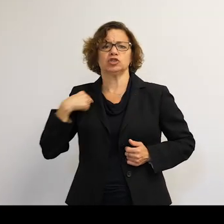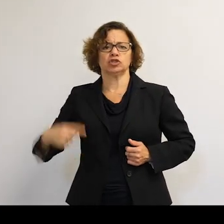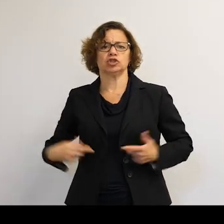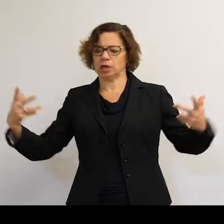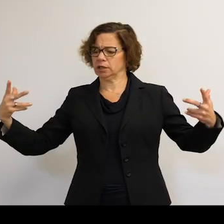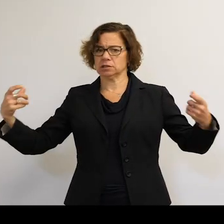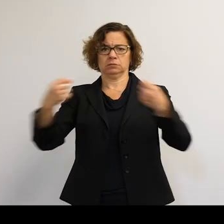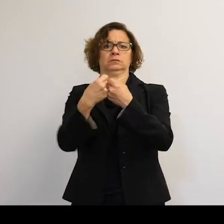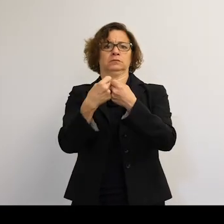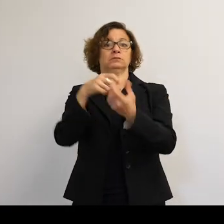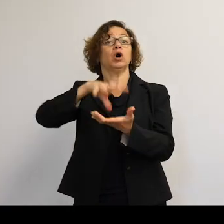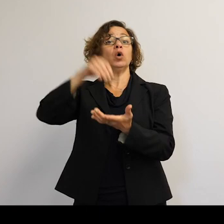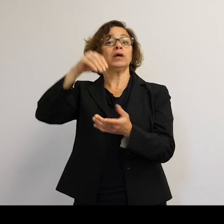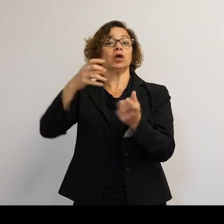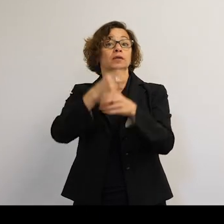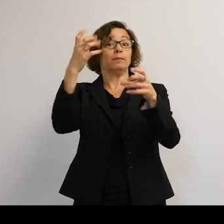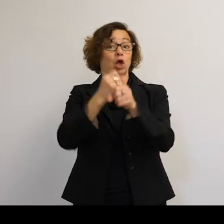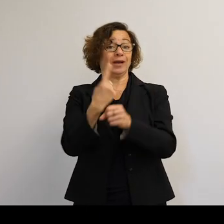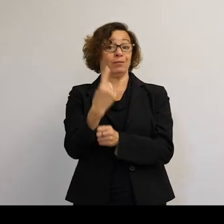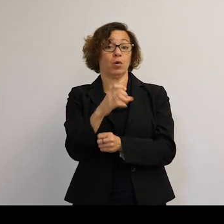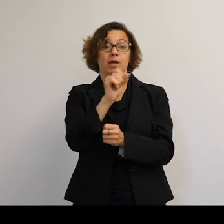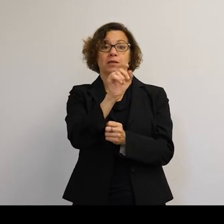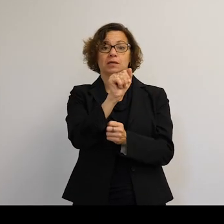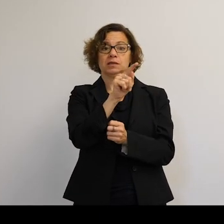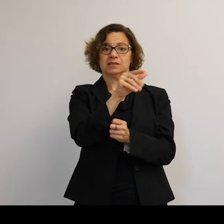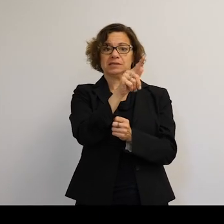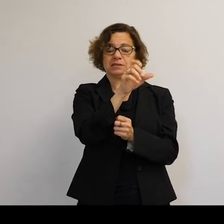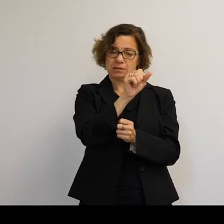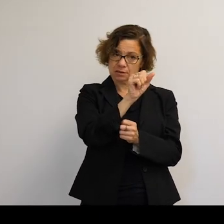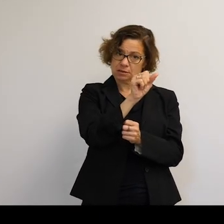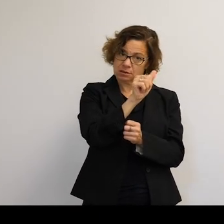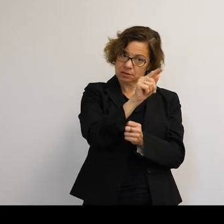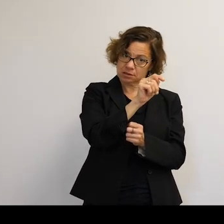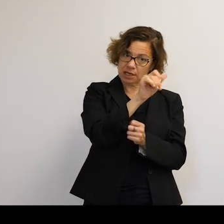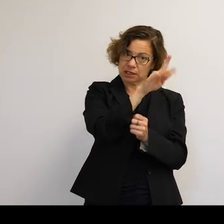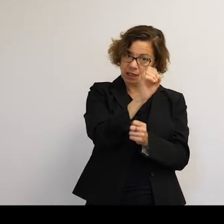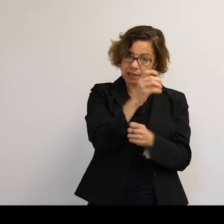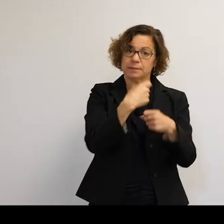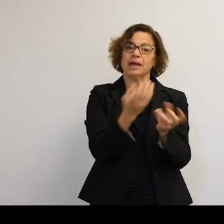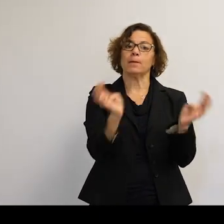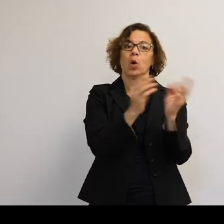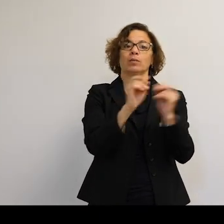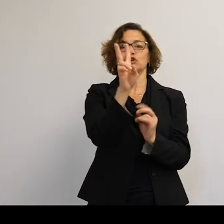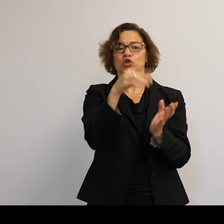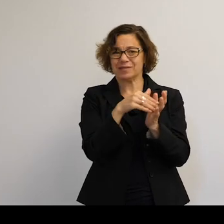We learned that blowing up a single satellite can create a lot of debris of 2,000 new pieces from that one missile test.